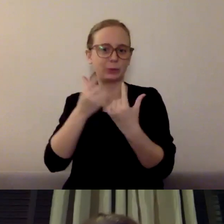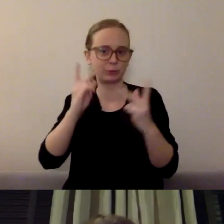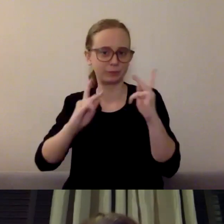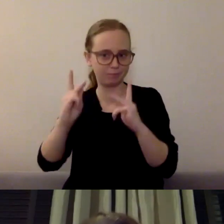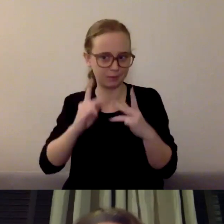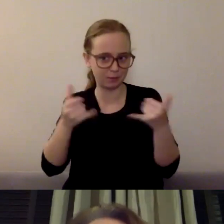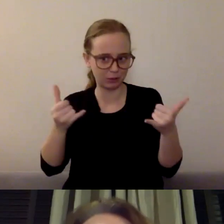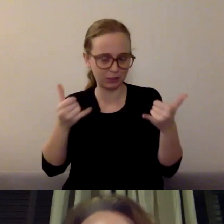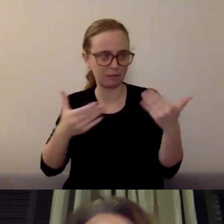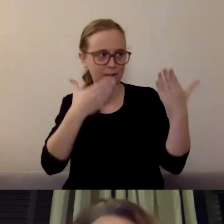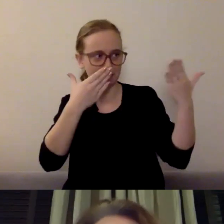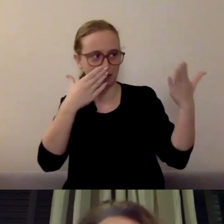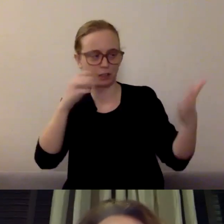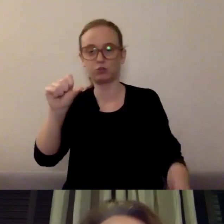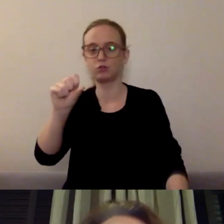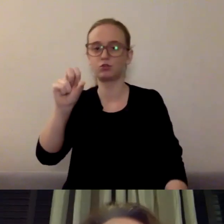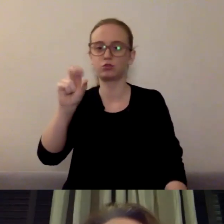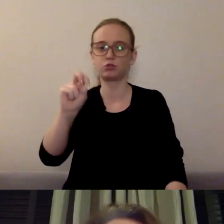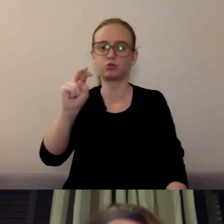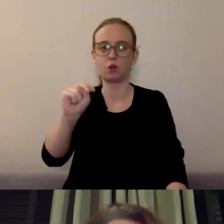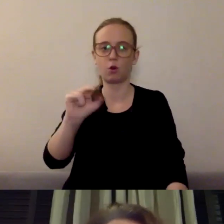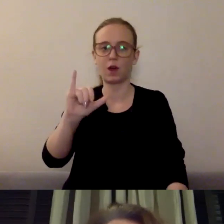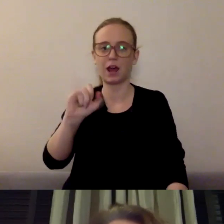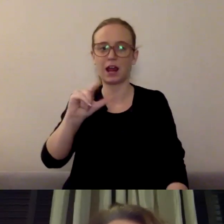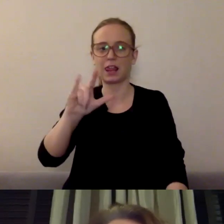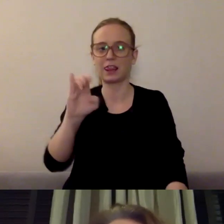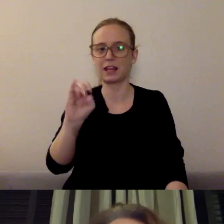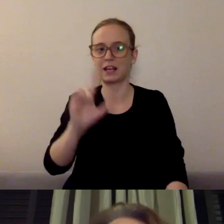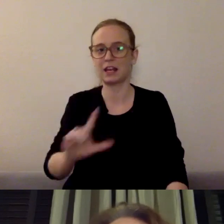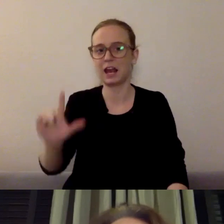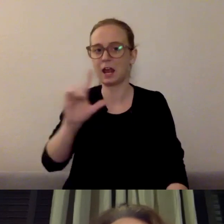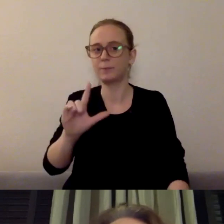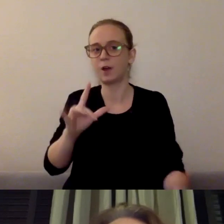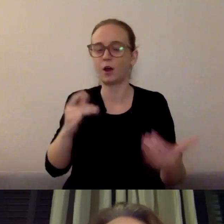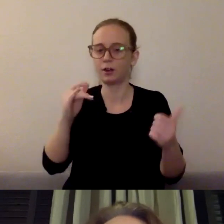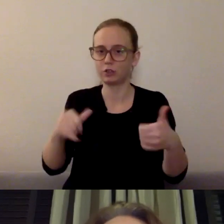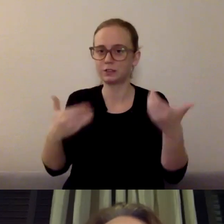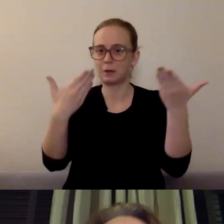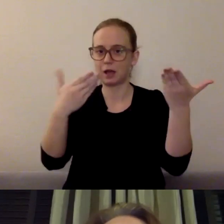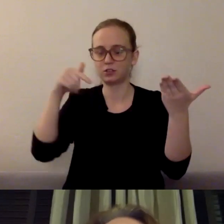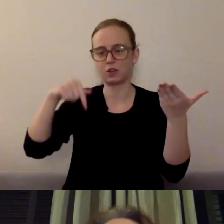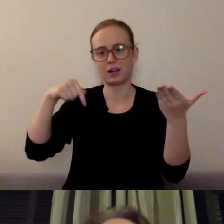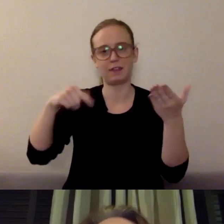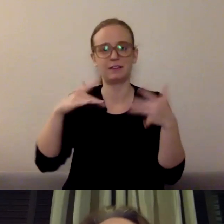just to talk a little bit about... to introduce you to myself and then share a little bit of information